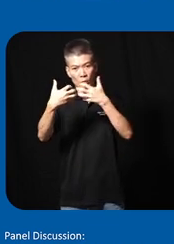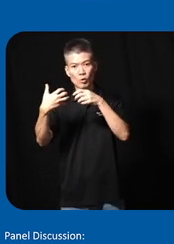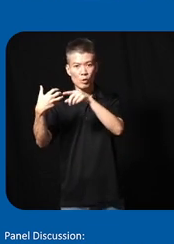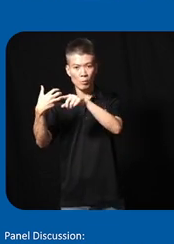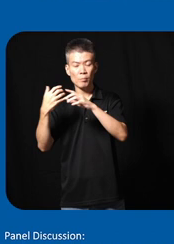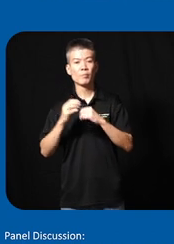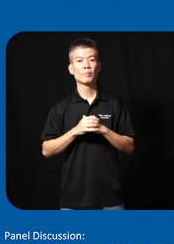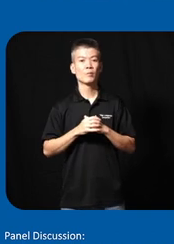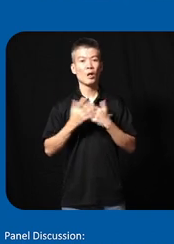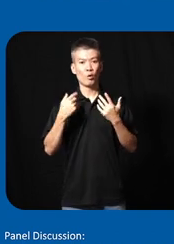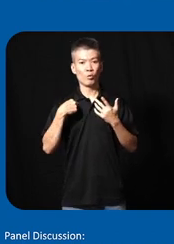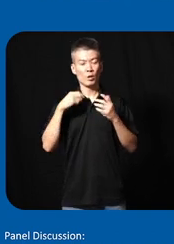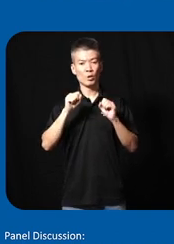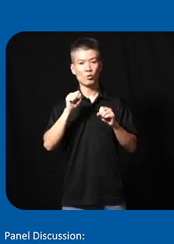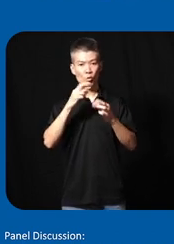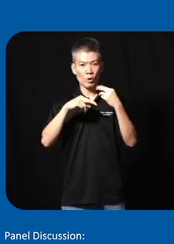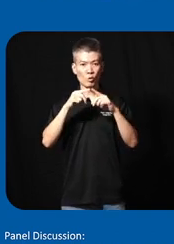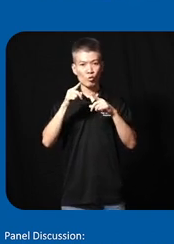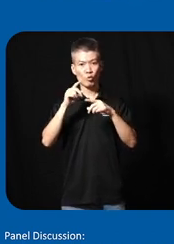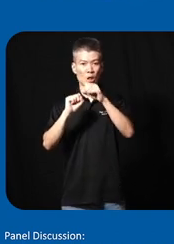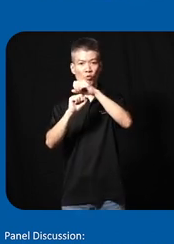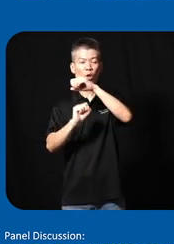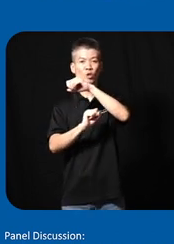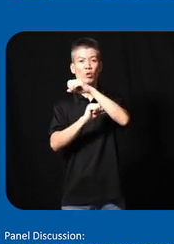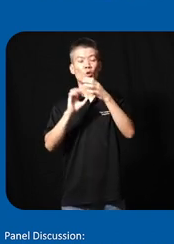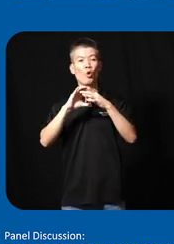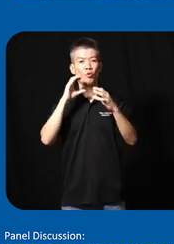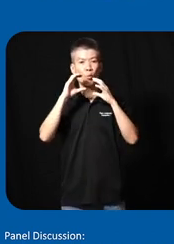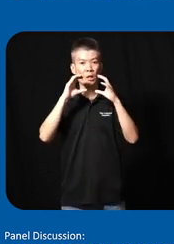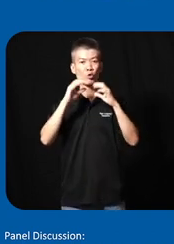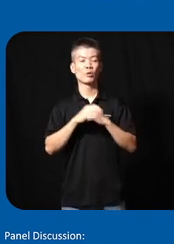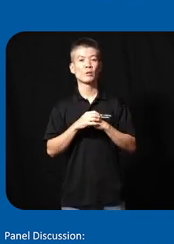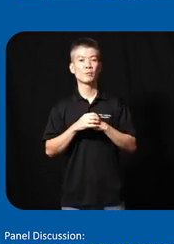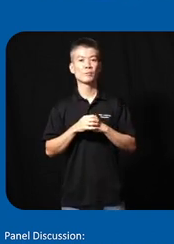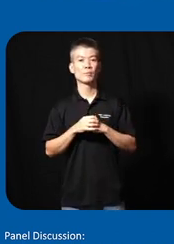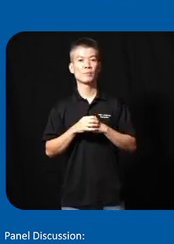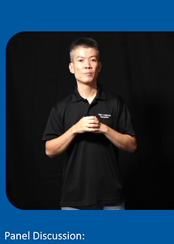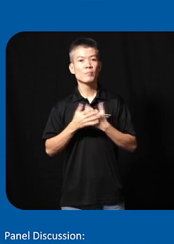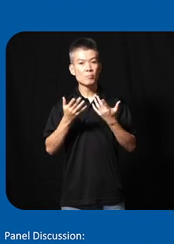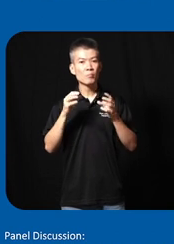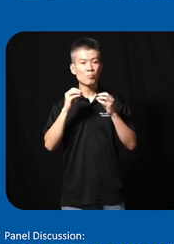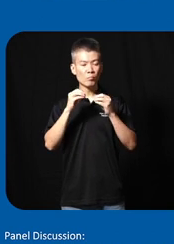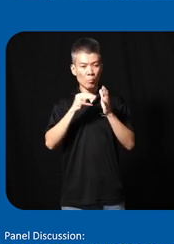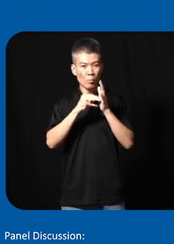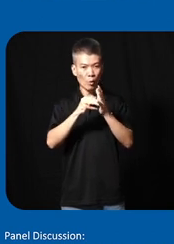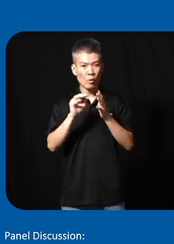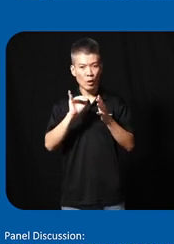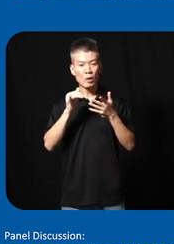to them how can we return to the foundations of communication and in a mode that is comfortable